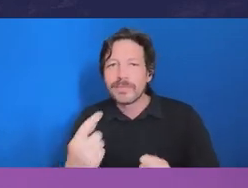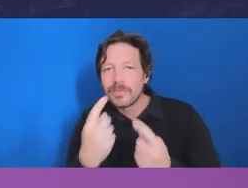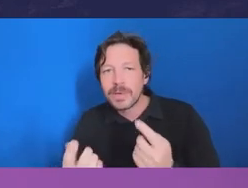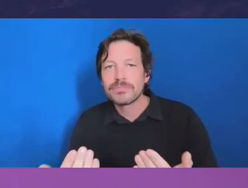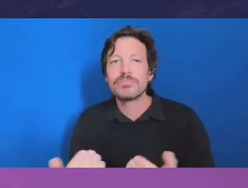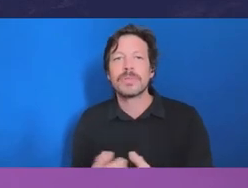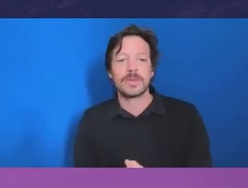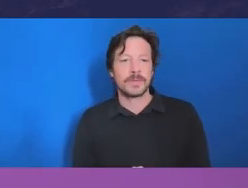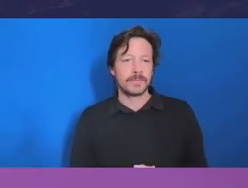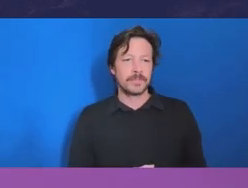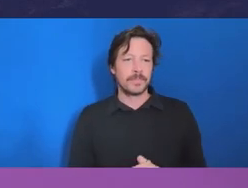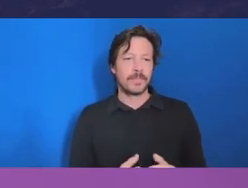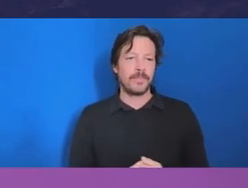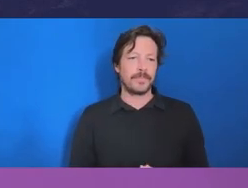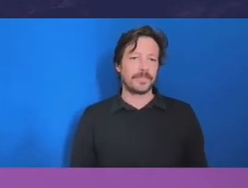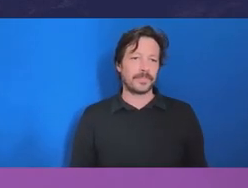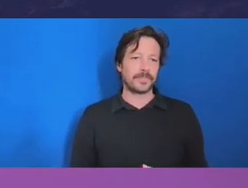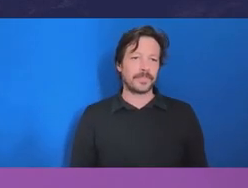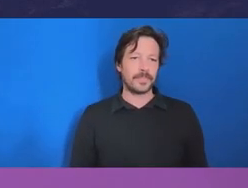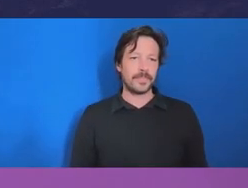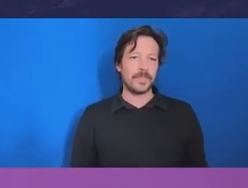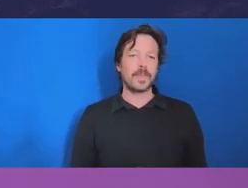What we're looking for, though, is does it meet the threshold for improper conduct